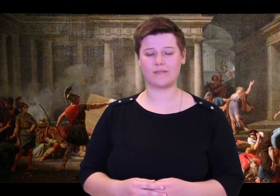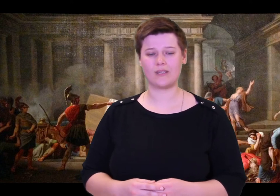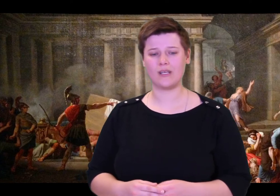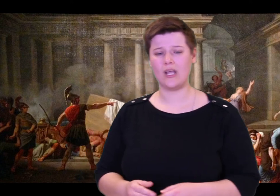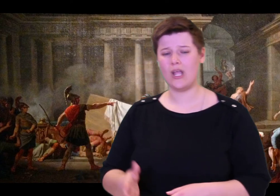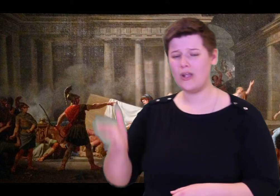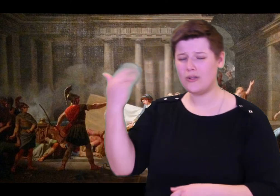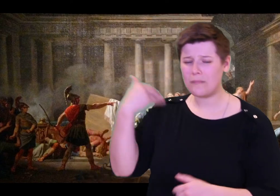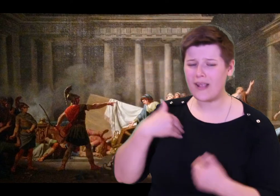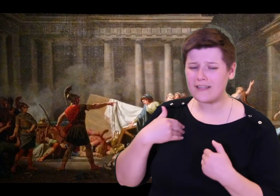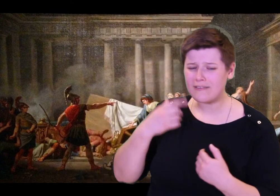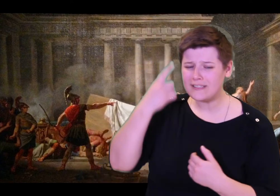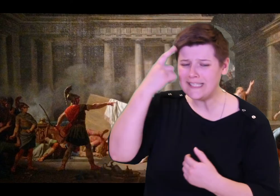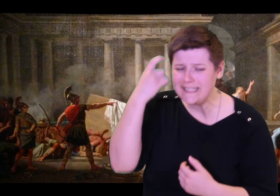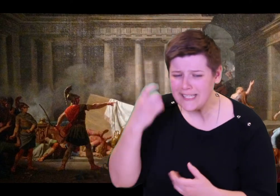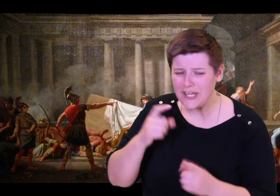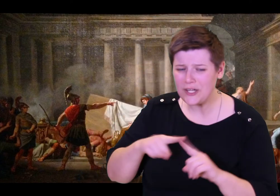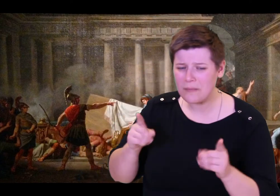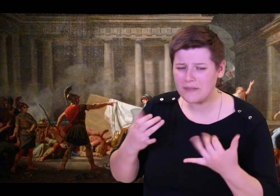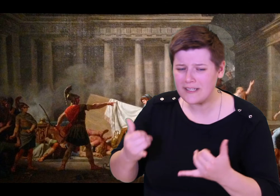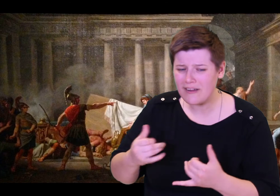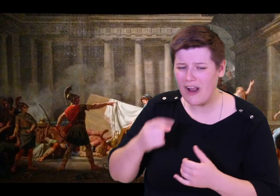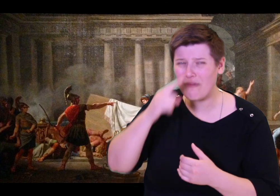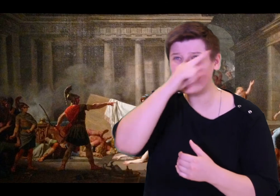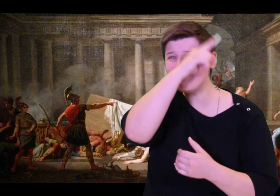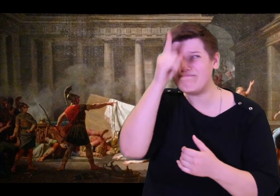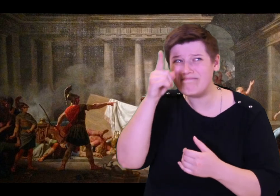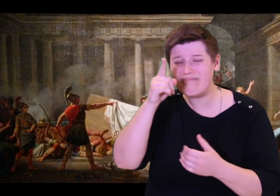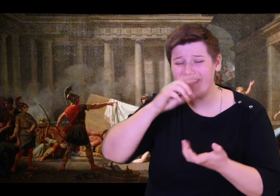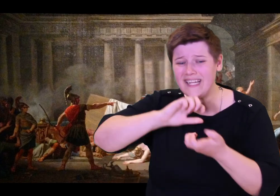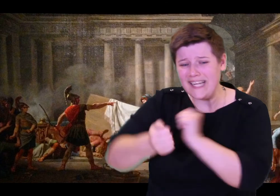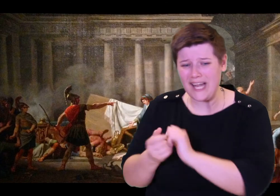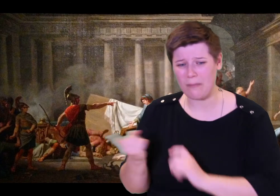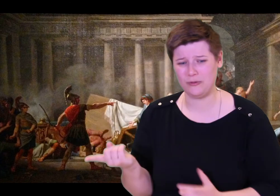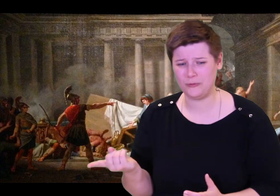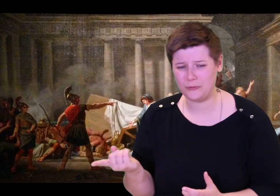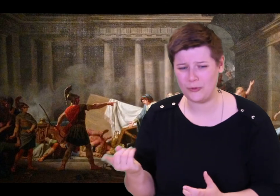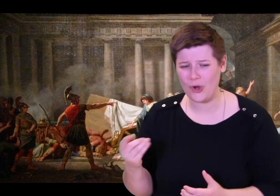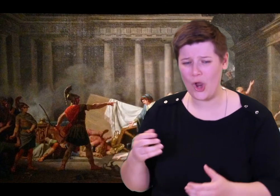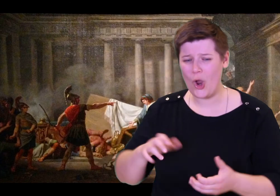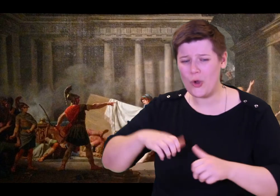You used to be so sensible, but they've damaged you. Why else would